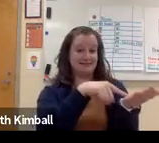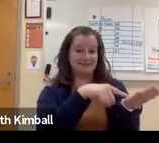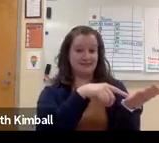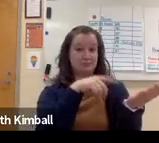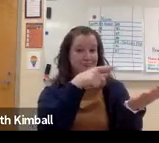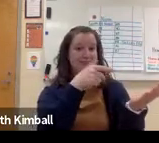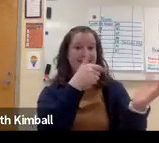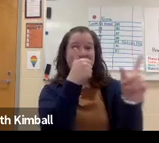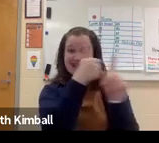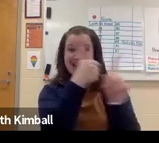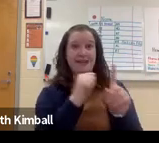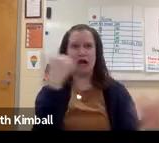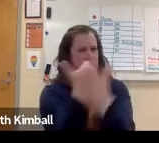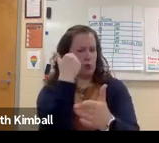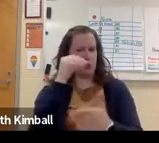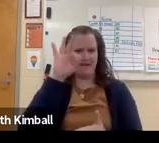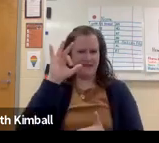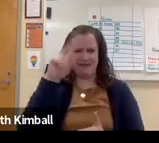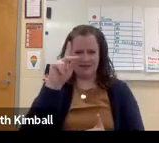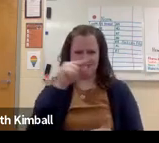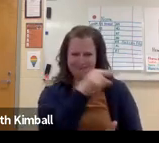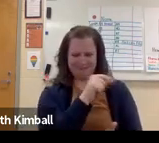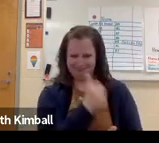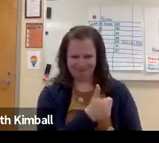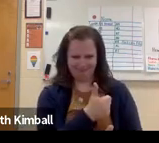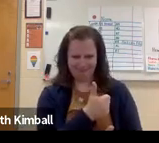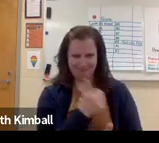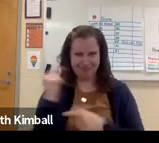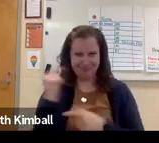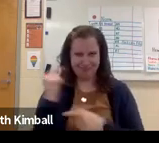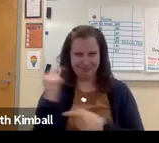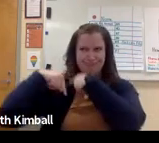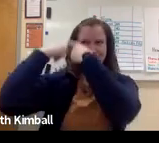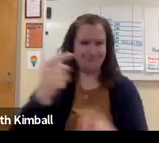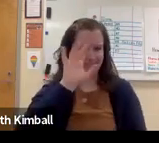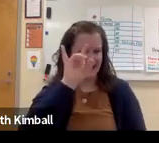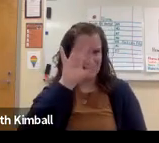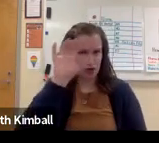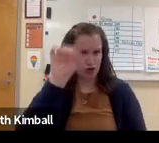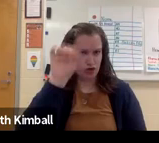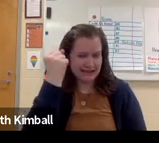and in the classroom. And it's not a new field to the world.